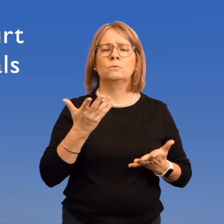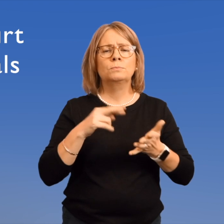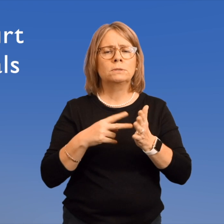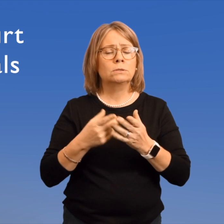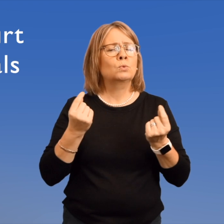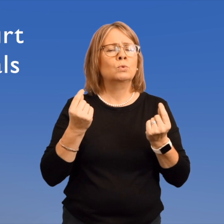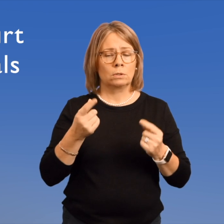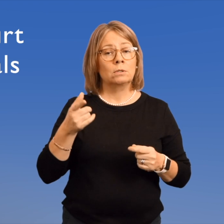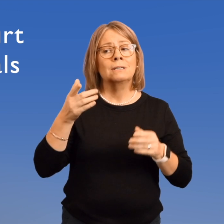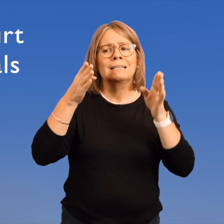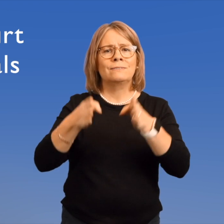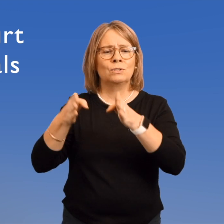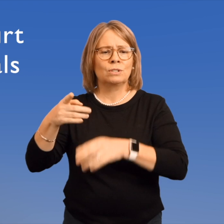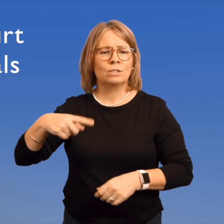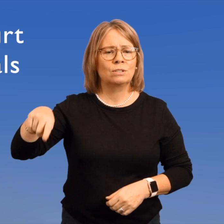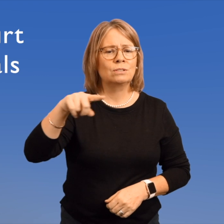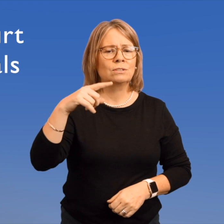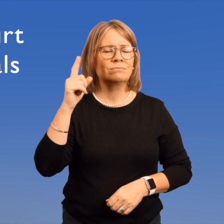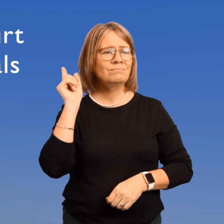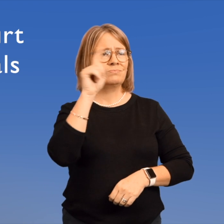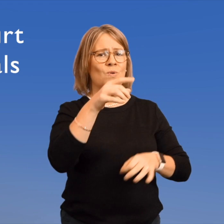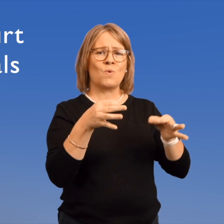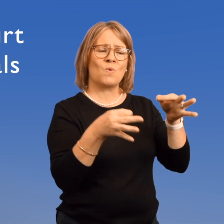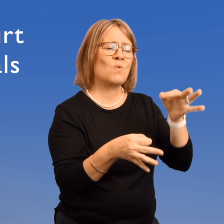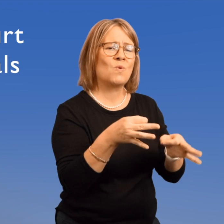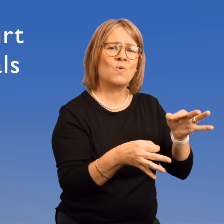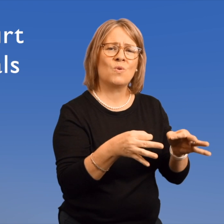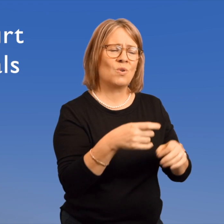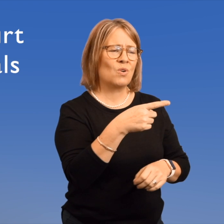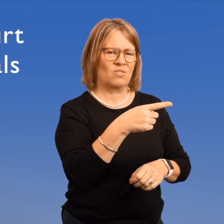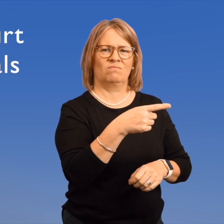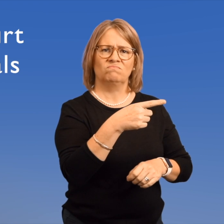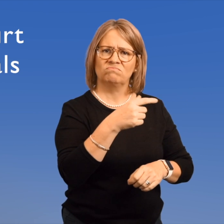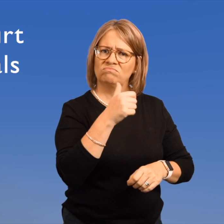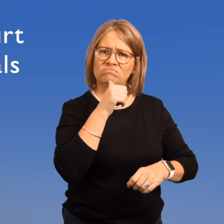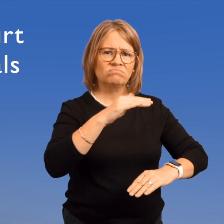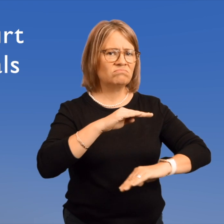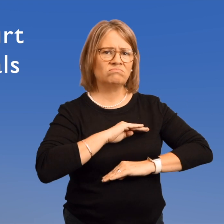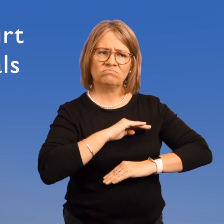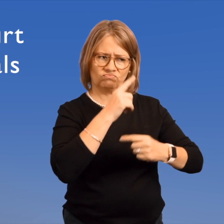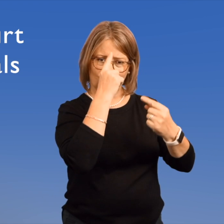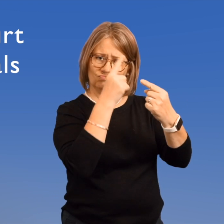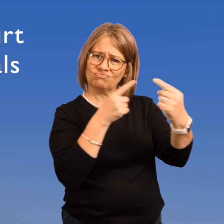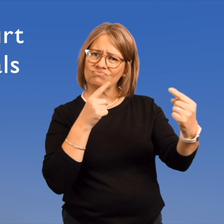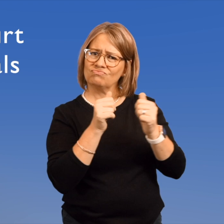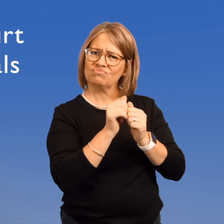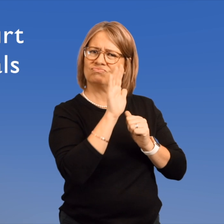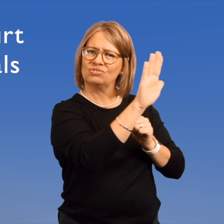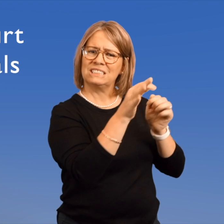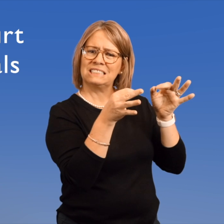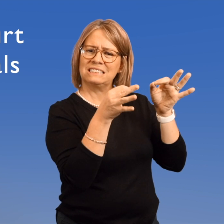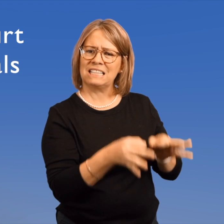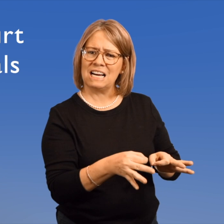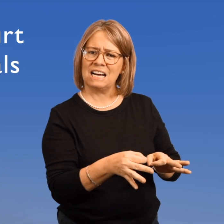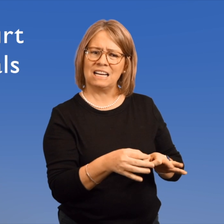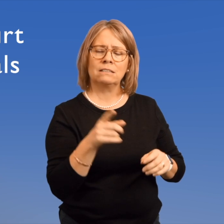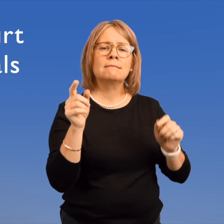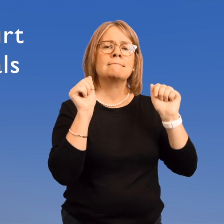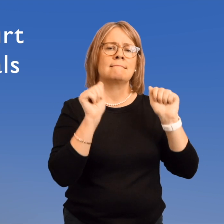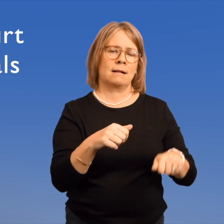When individuals are unhappy with the lower court's decision --